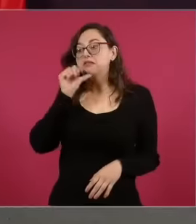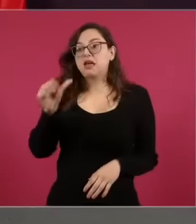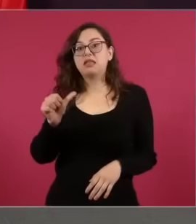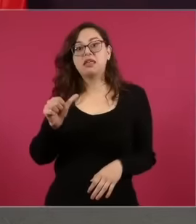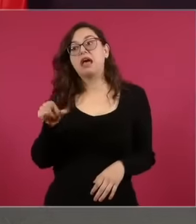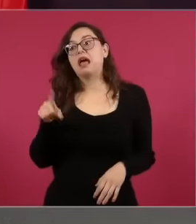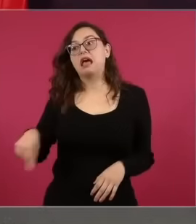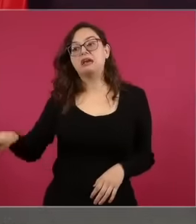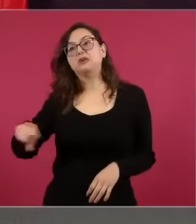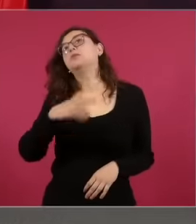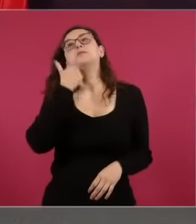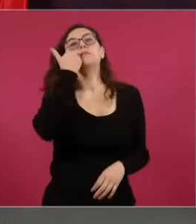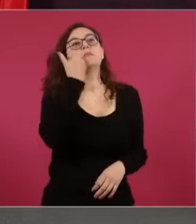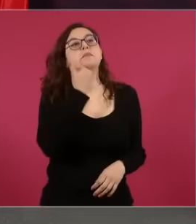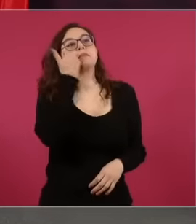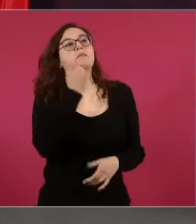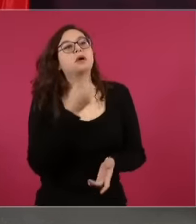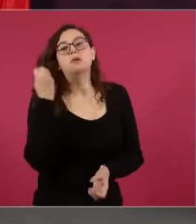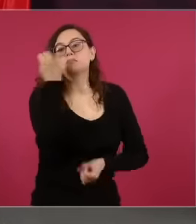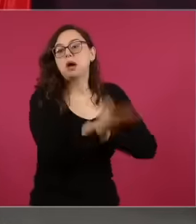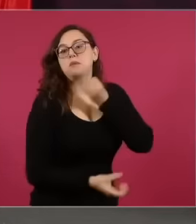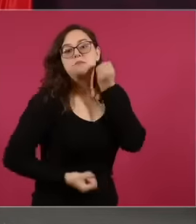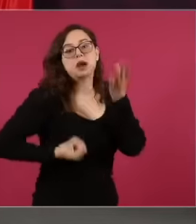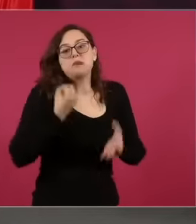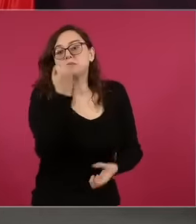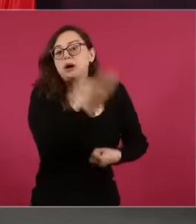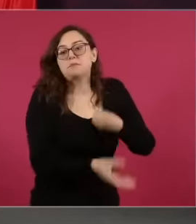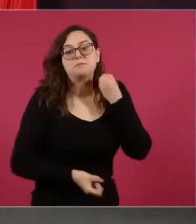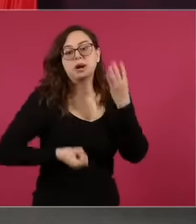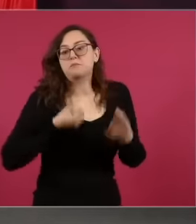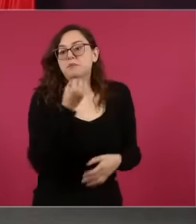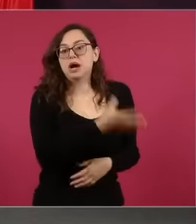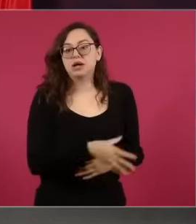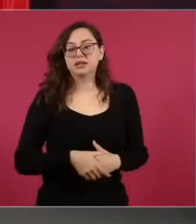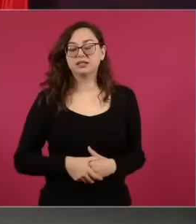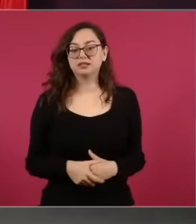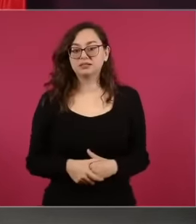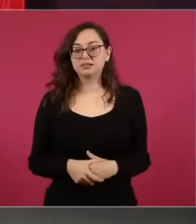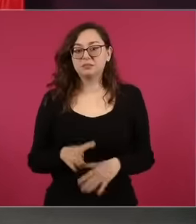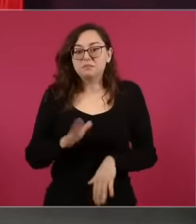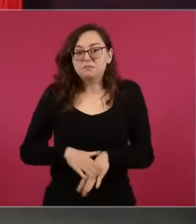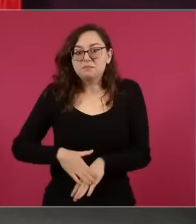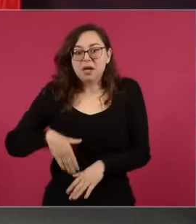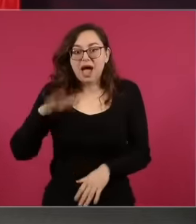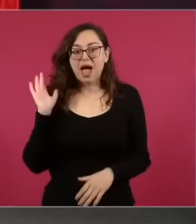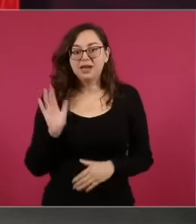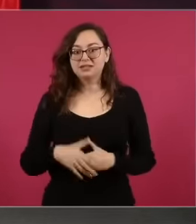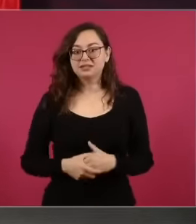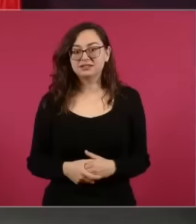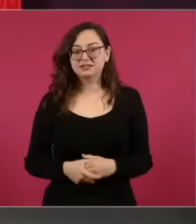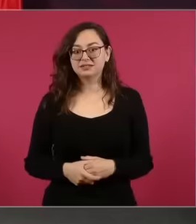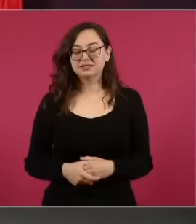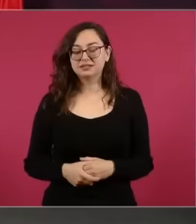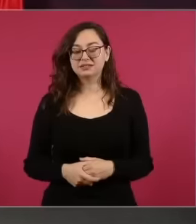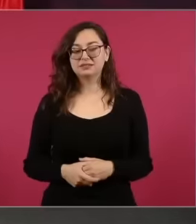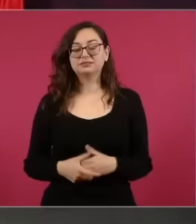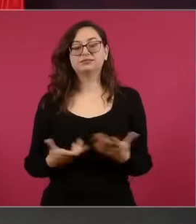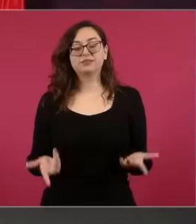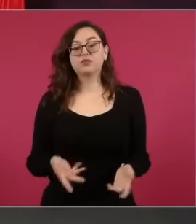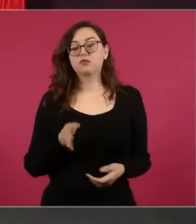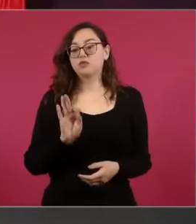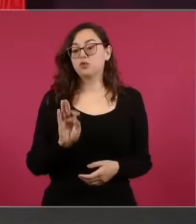eh of the recommendations of the monetary fund of the